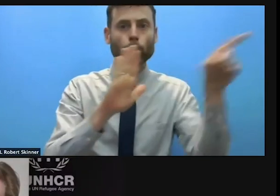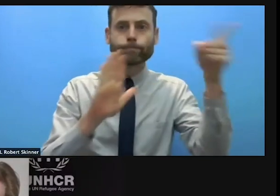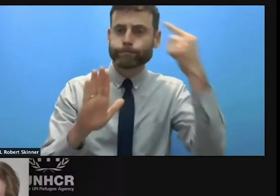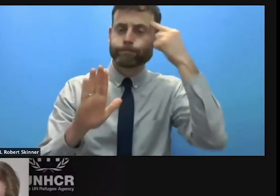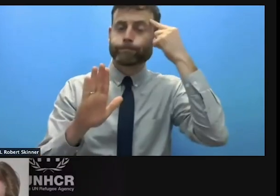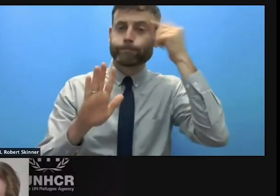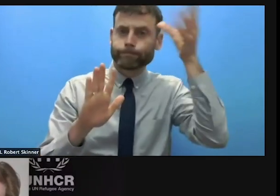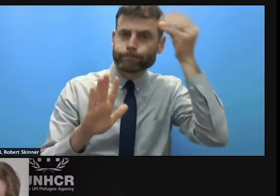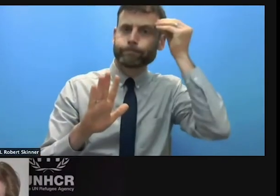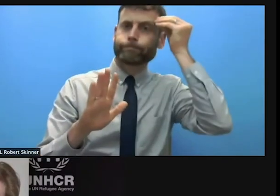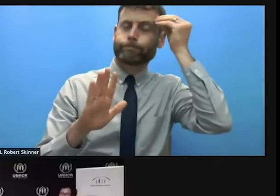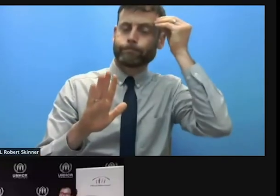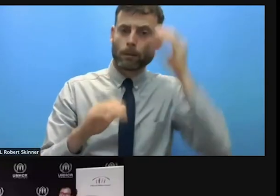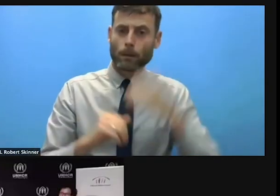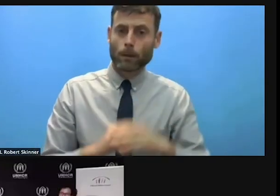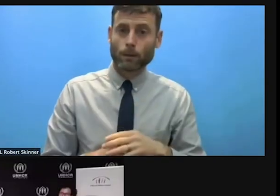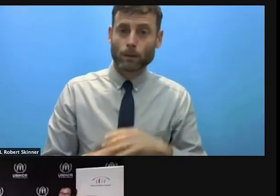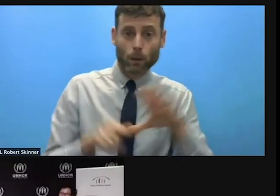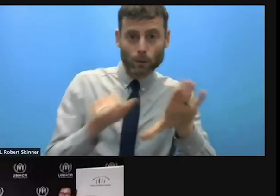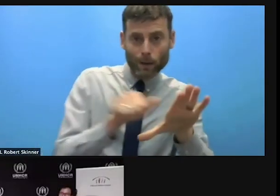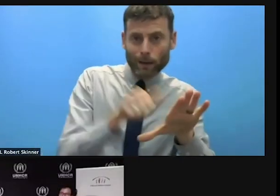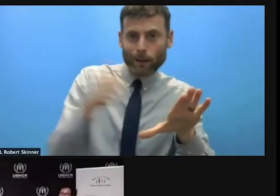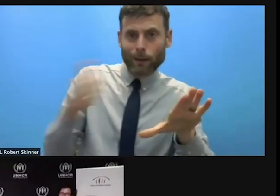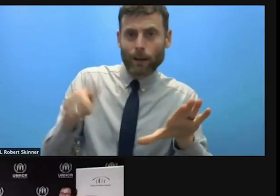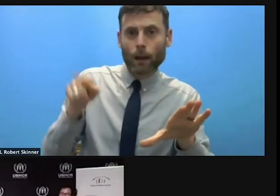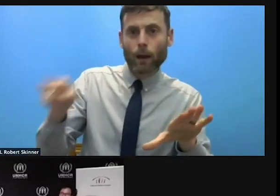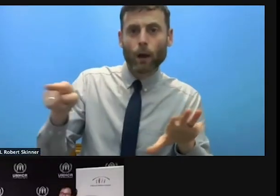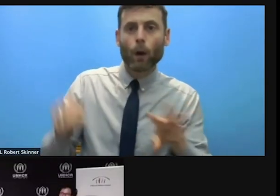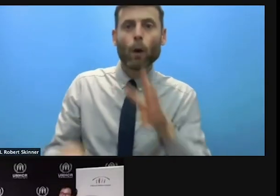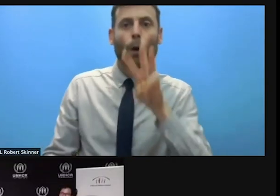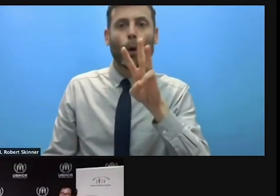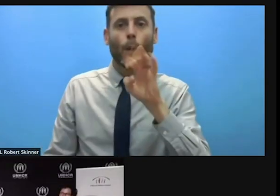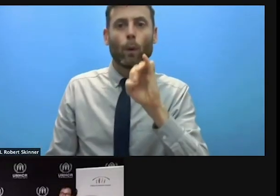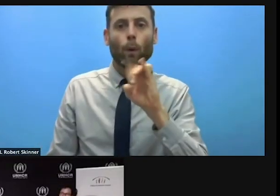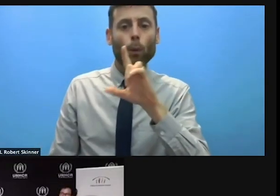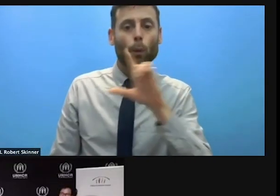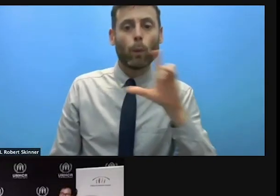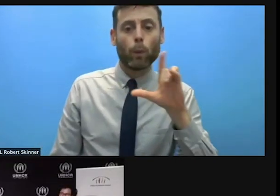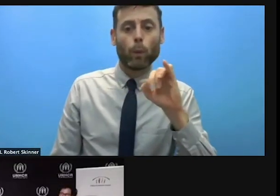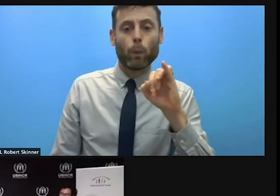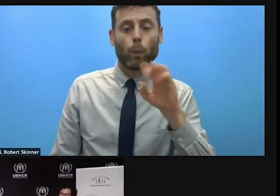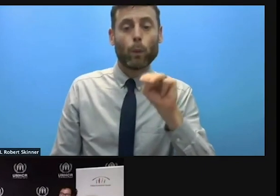just saw standing next to you, how protection communicates itself particularly to the donors.